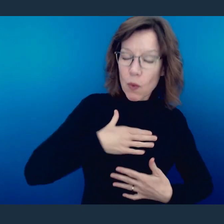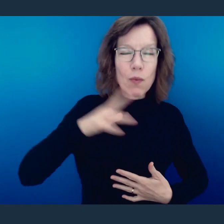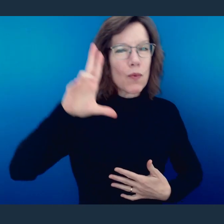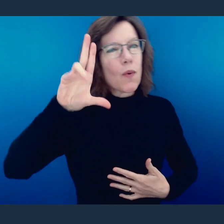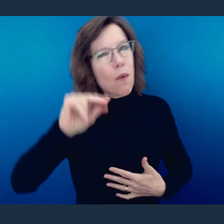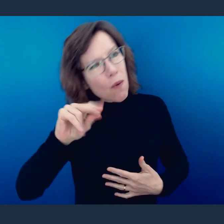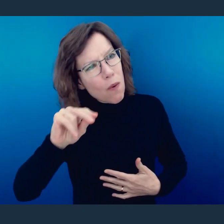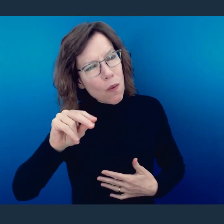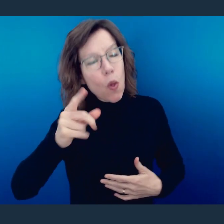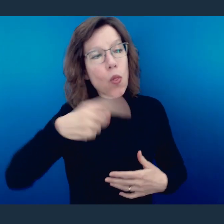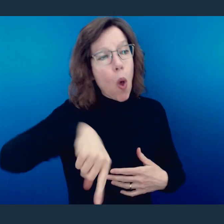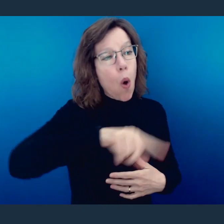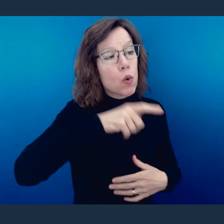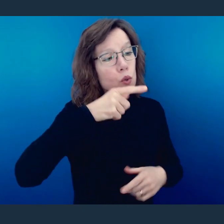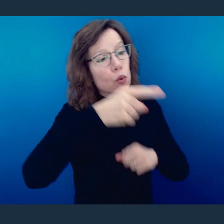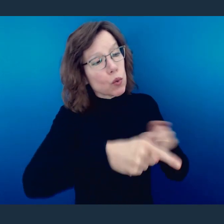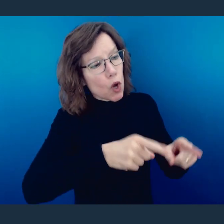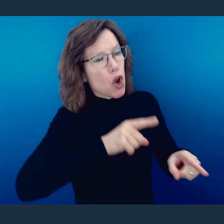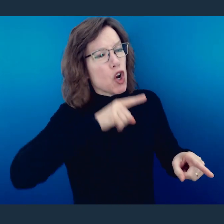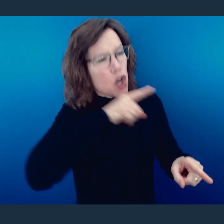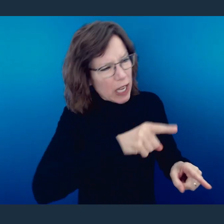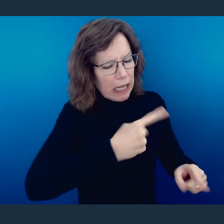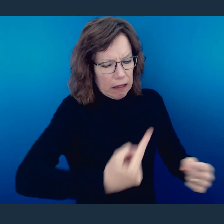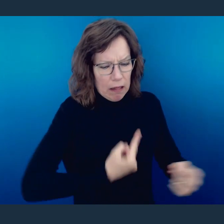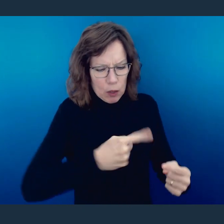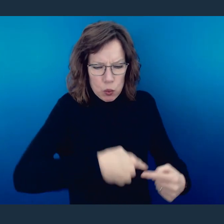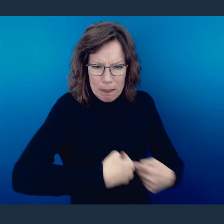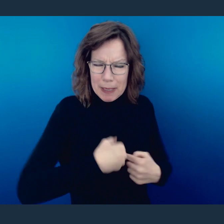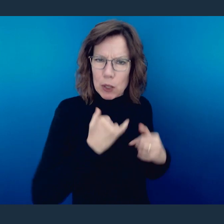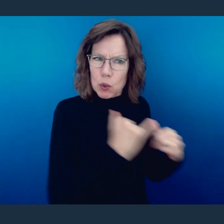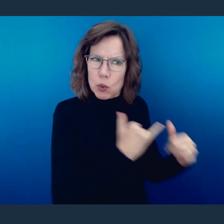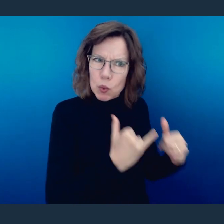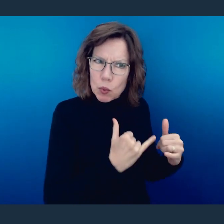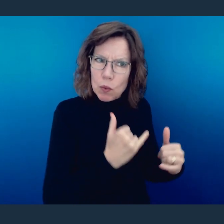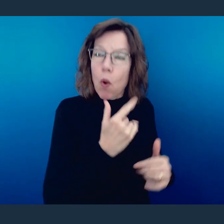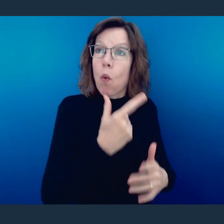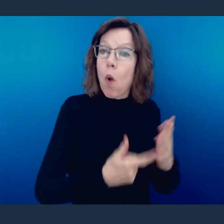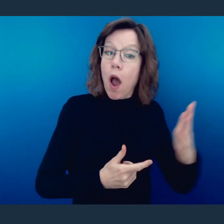of those who reproached you fell on Me.' For whatever was written in former days was written